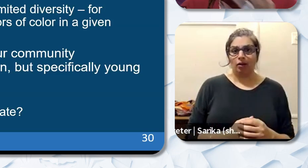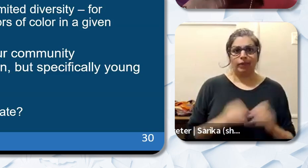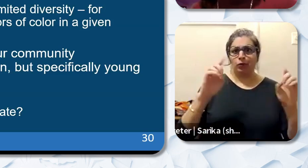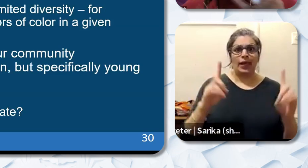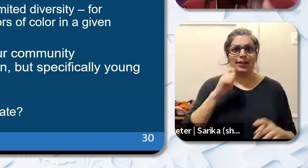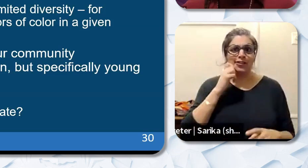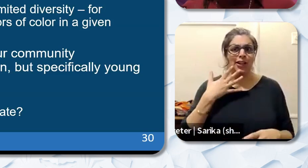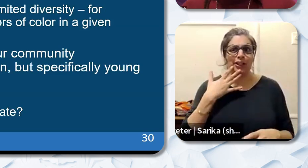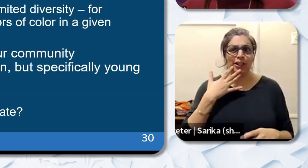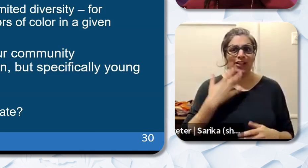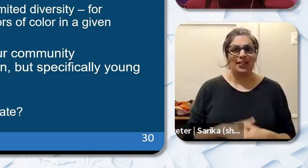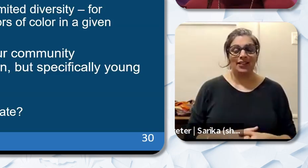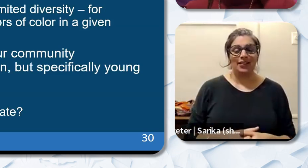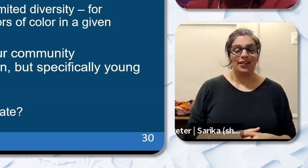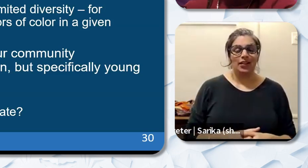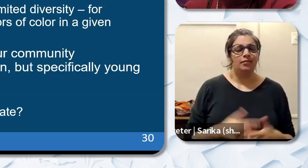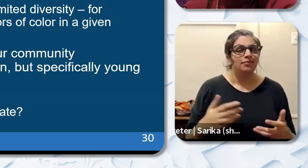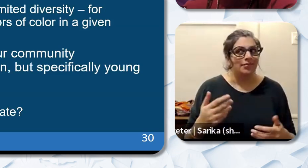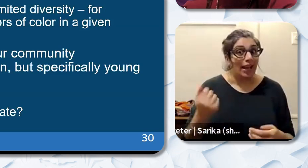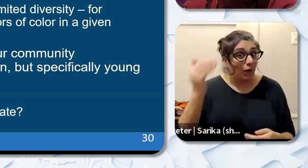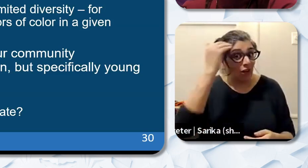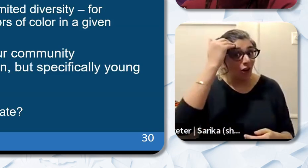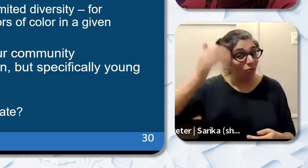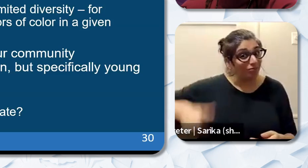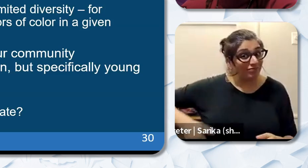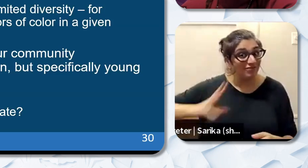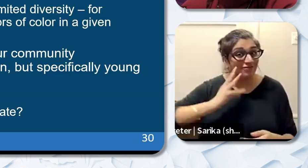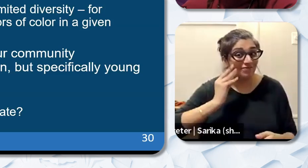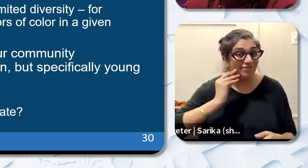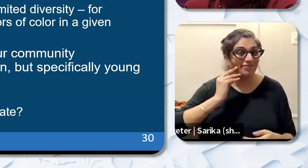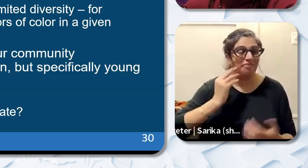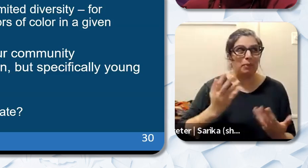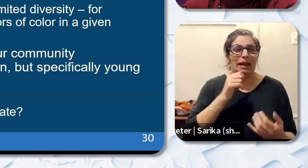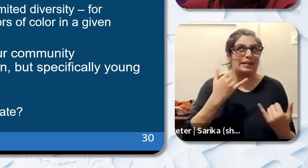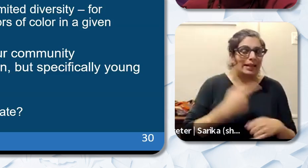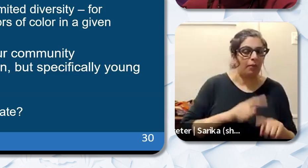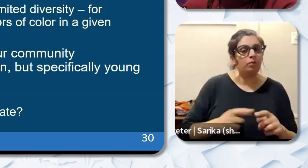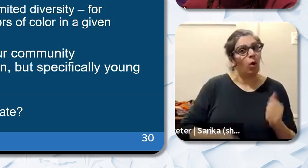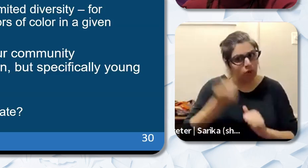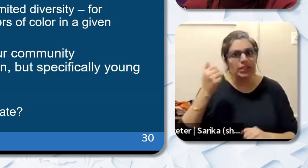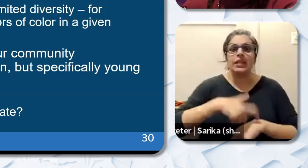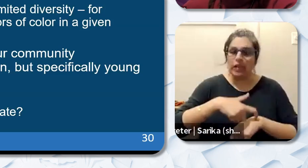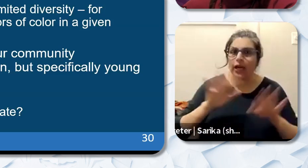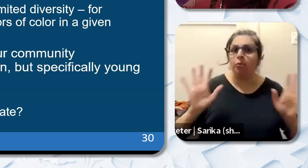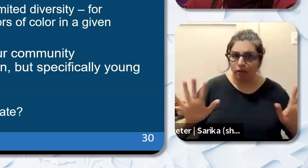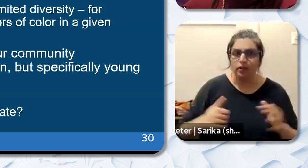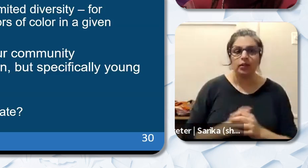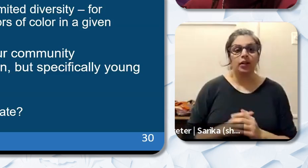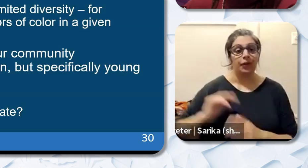is not that day but in most spaces a lot of the time. And then third we're going to be asking our